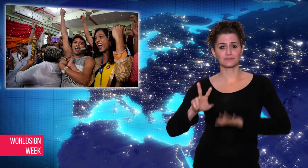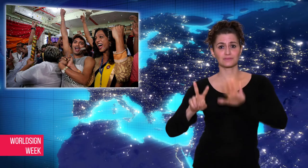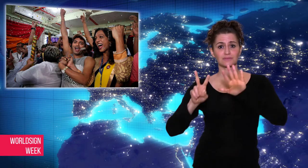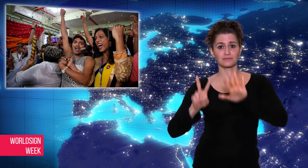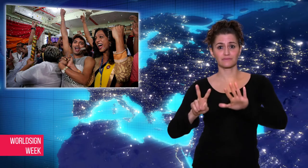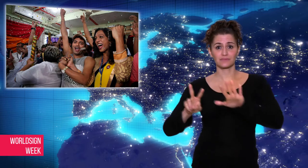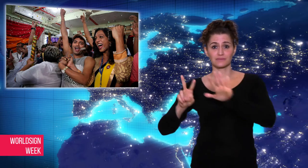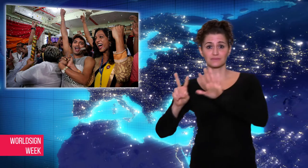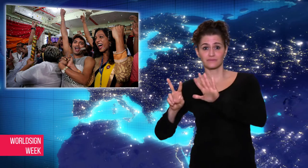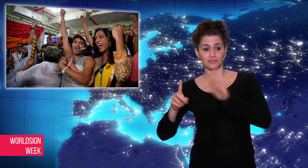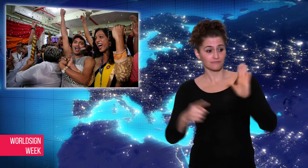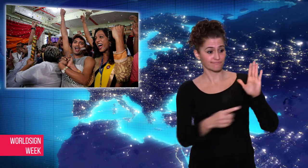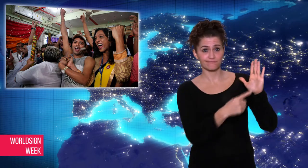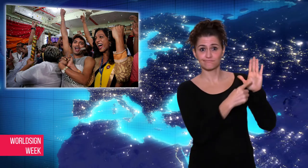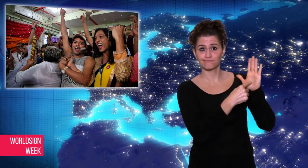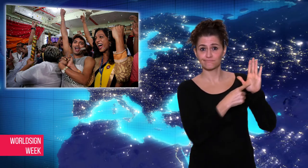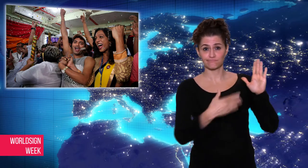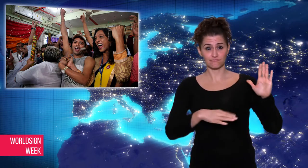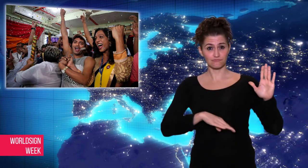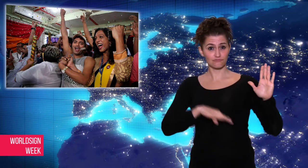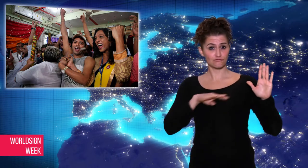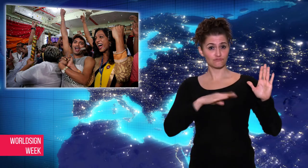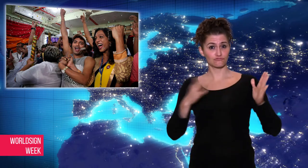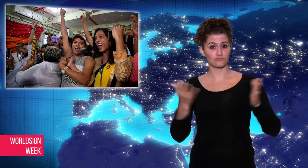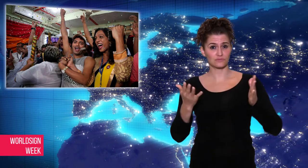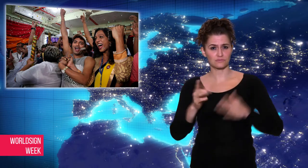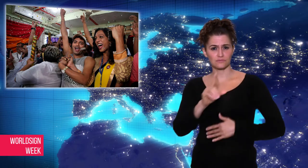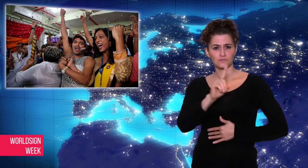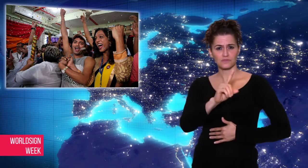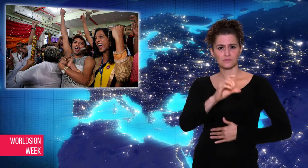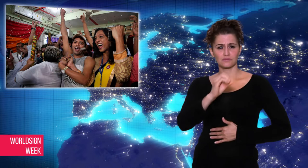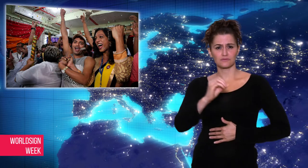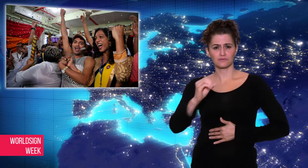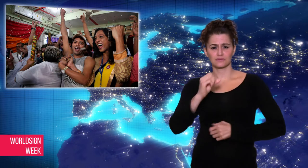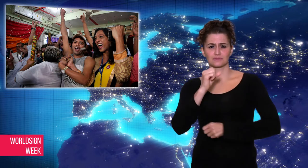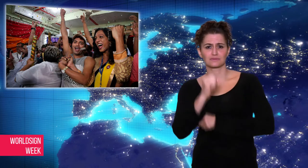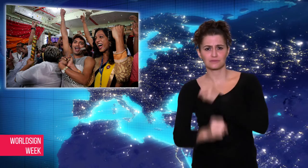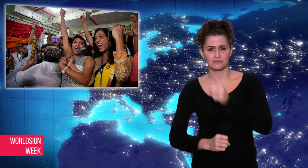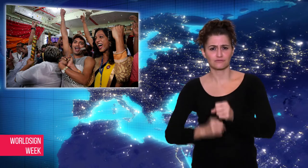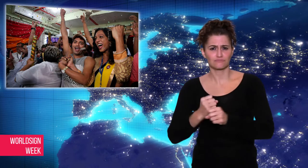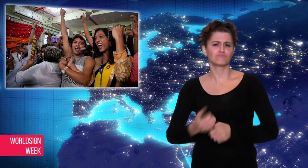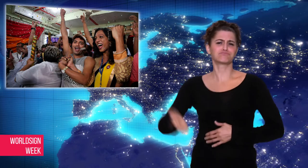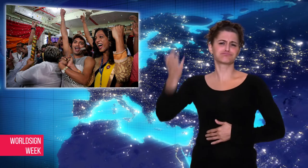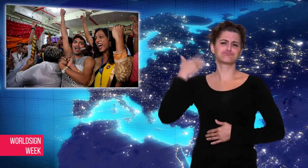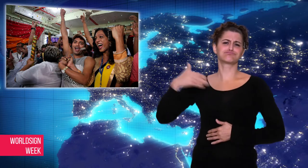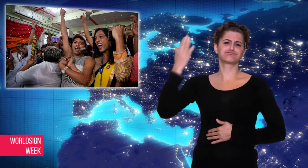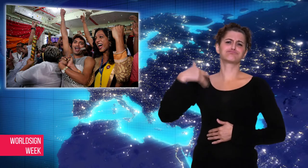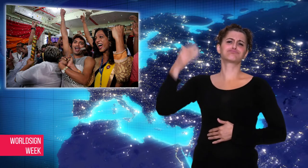law known as Section 377, which